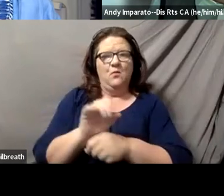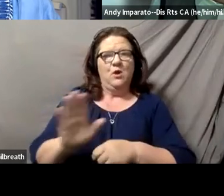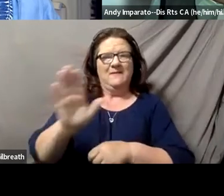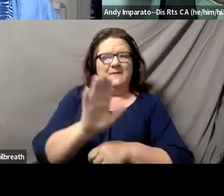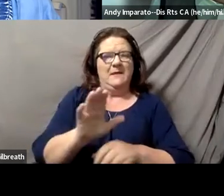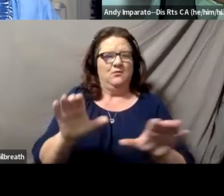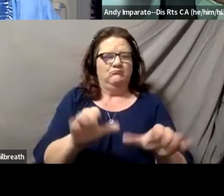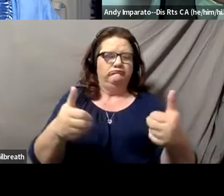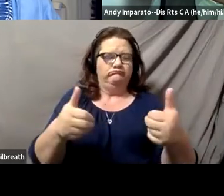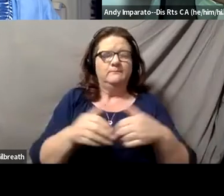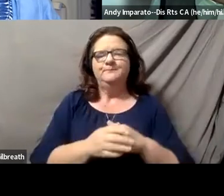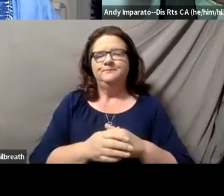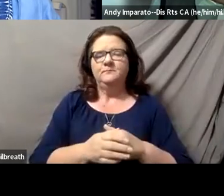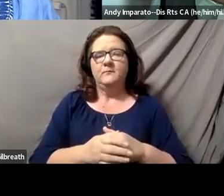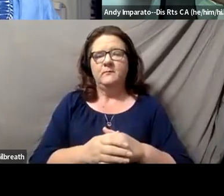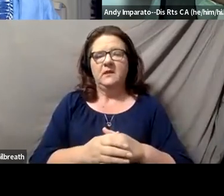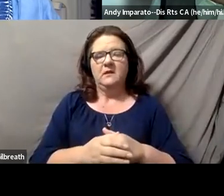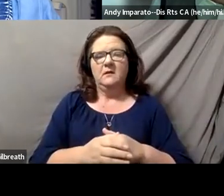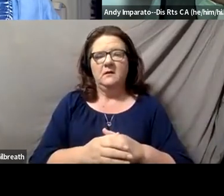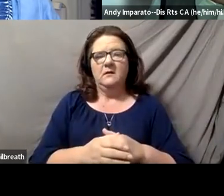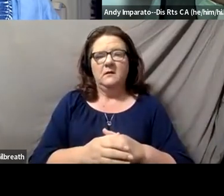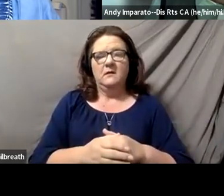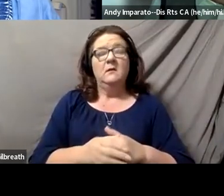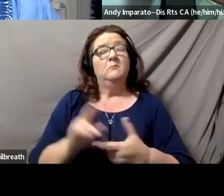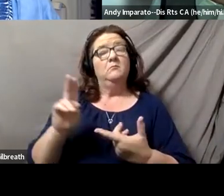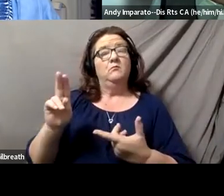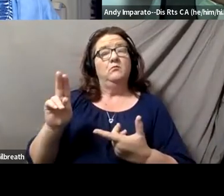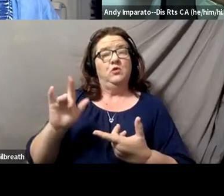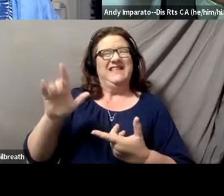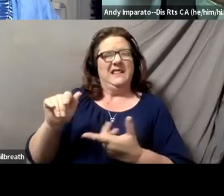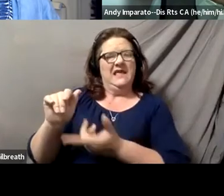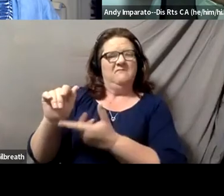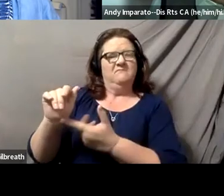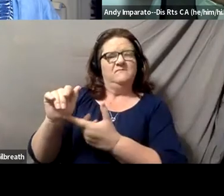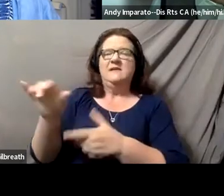I also know that UCLA, like other schools around the United States,